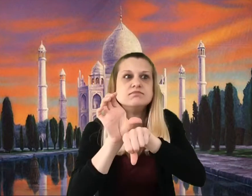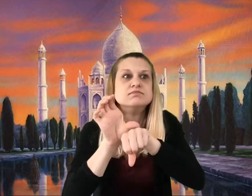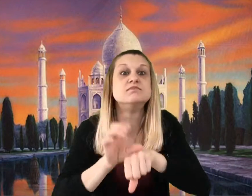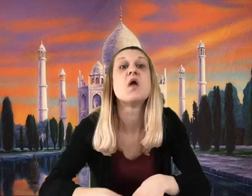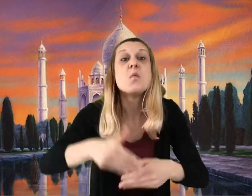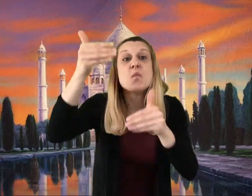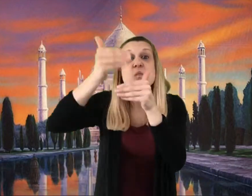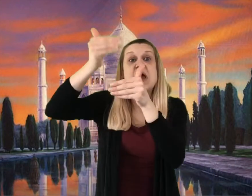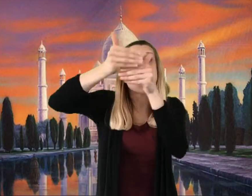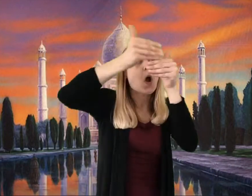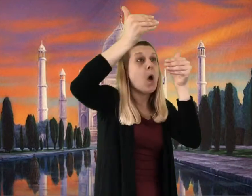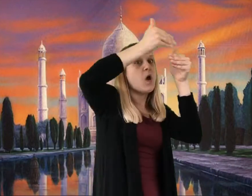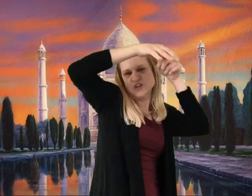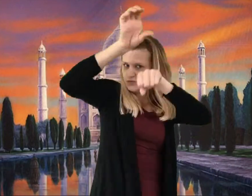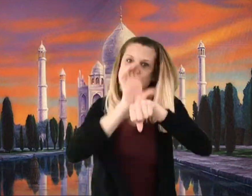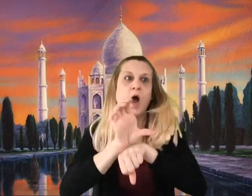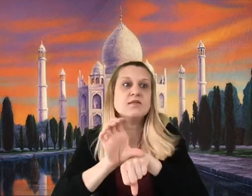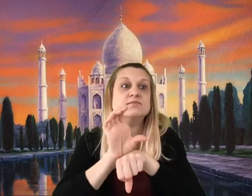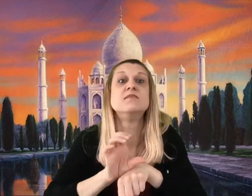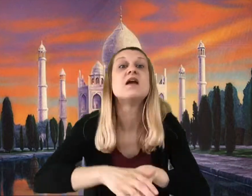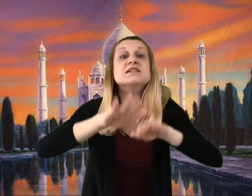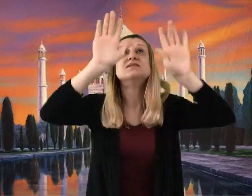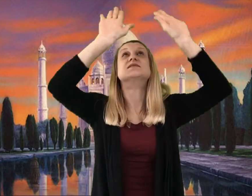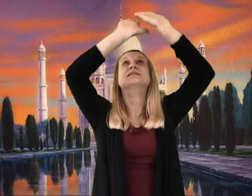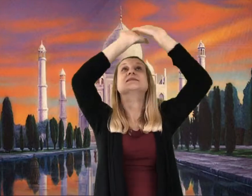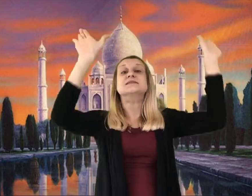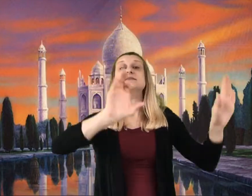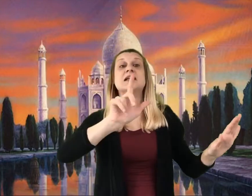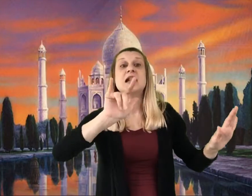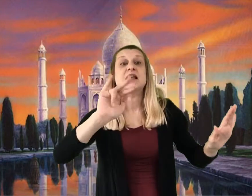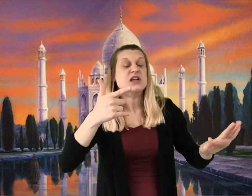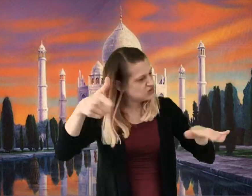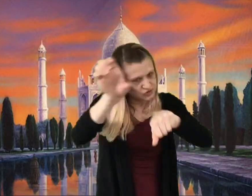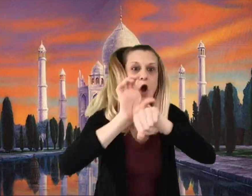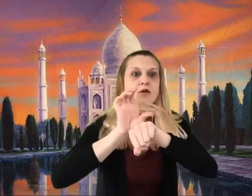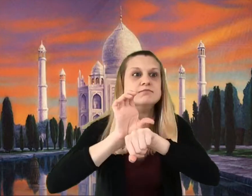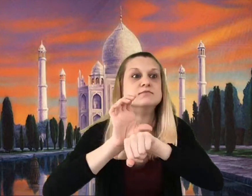and the windows were chocolate, and all the ceilings were made of chocolate,